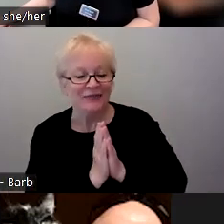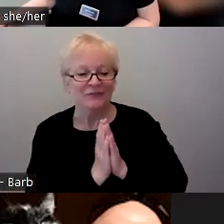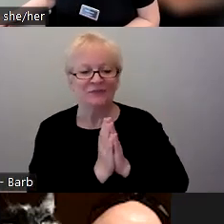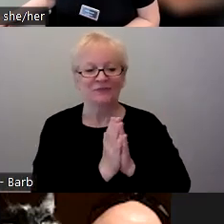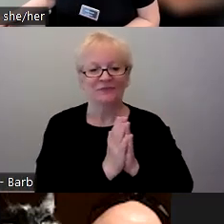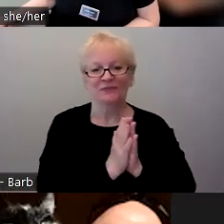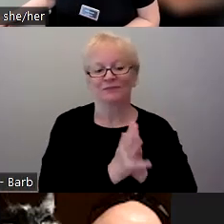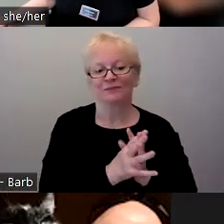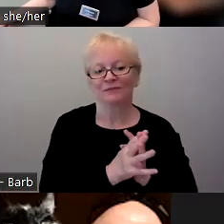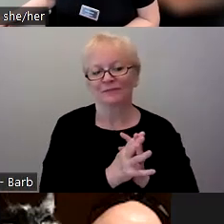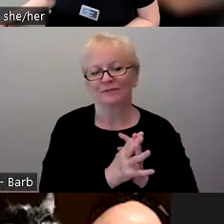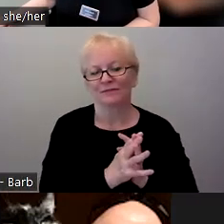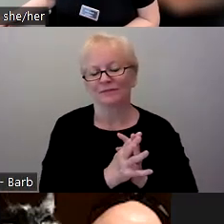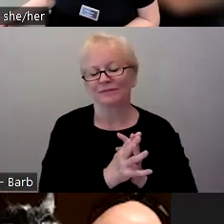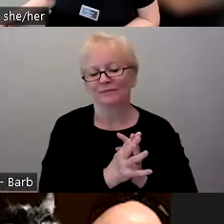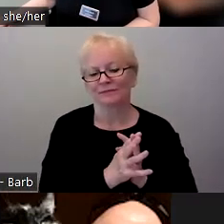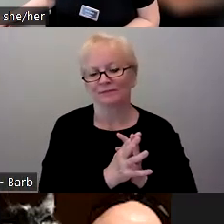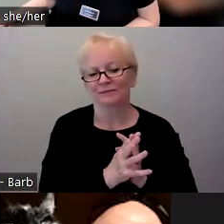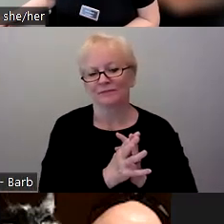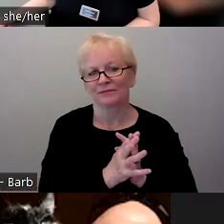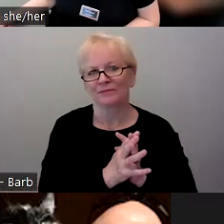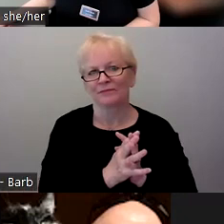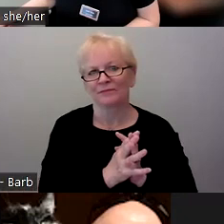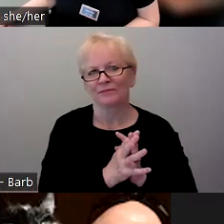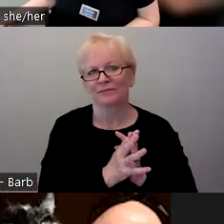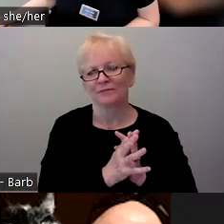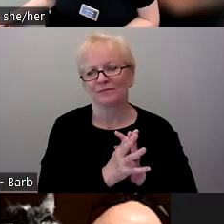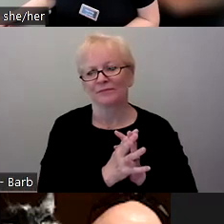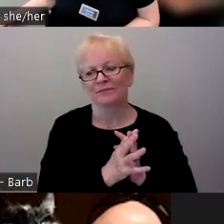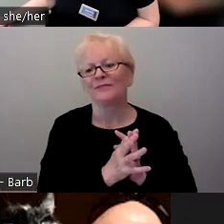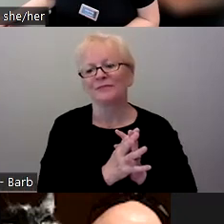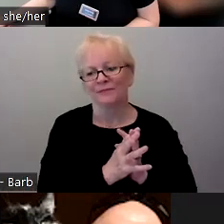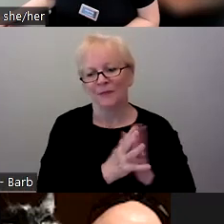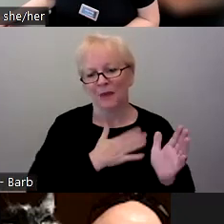Yay. To those I'm meeting for the first time, my name is Regina Beard, I'm at Florida Gulf